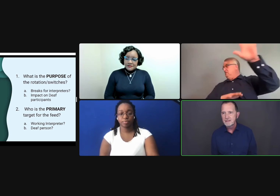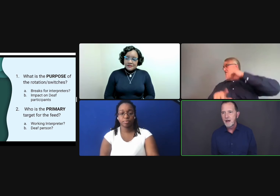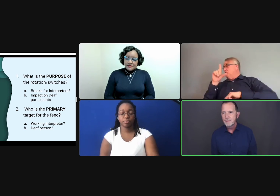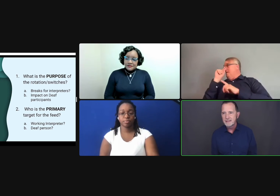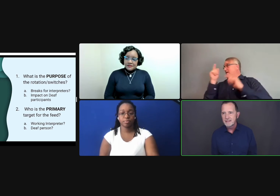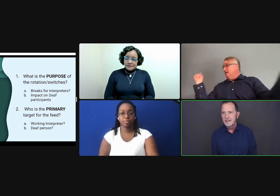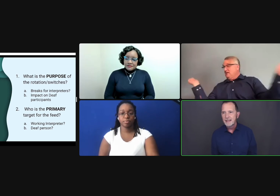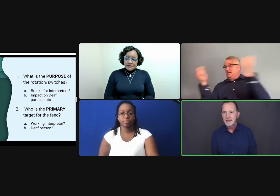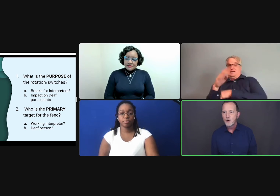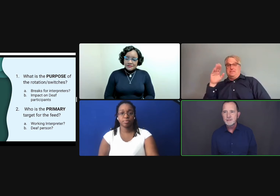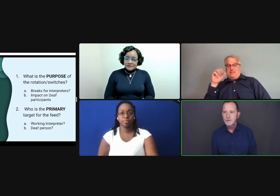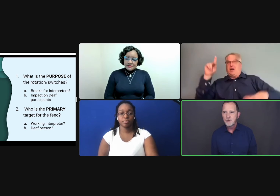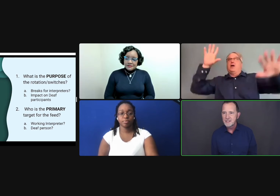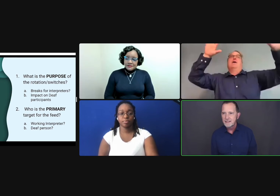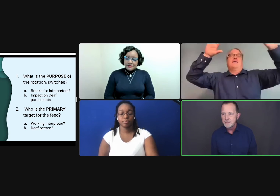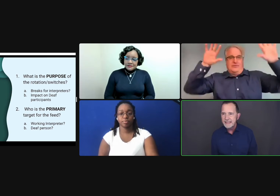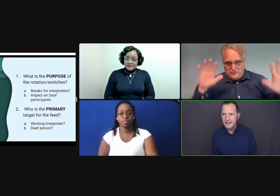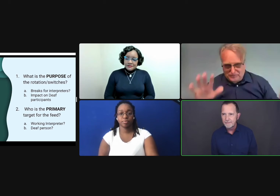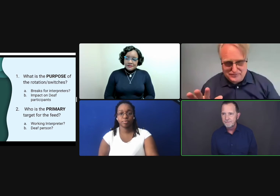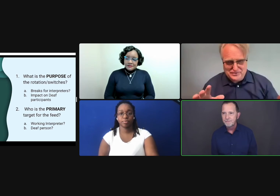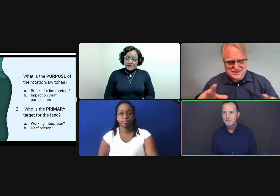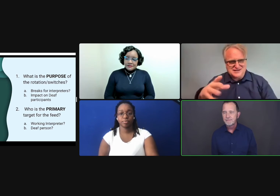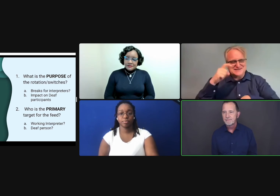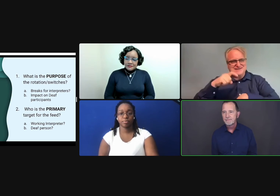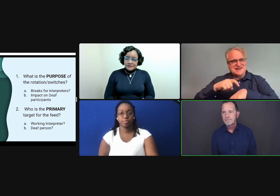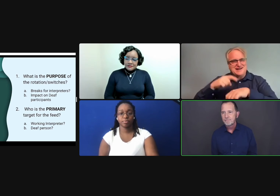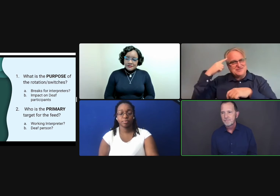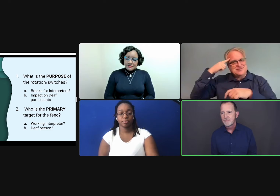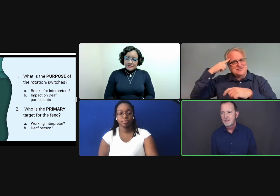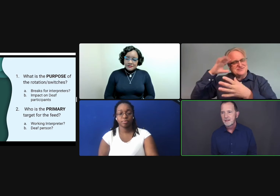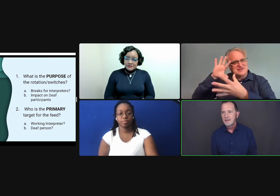comments, it's like a whole different person is speaking.